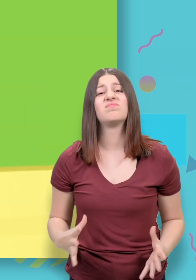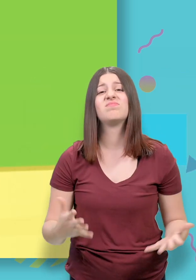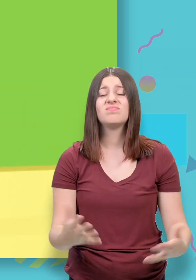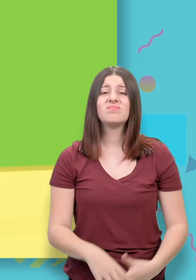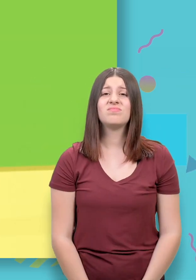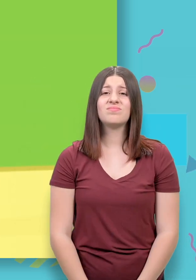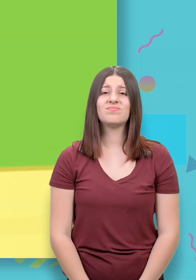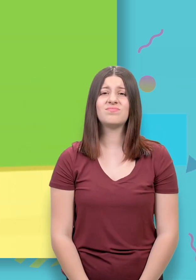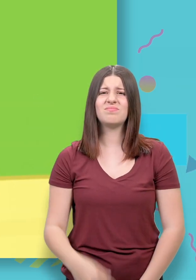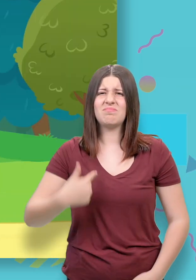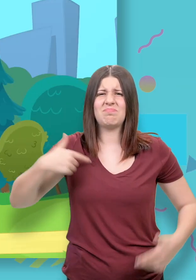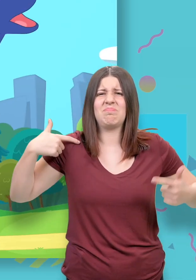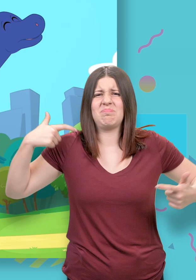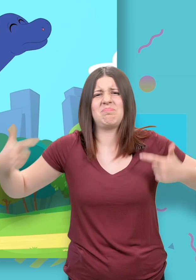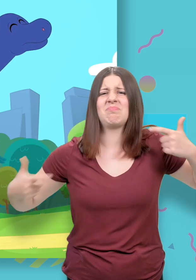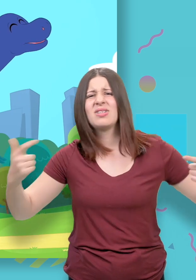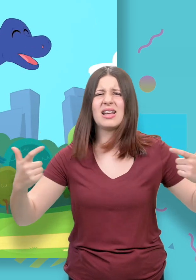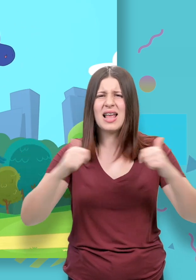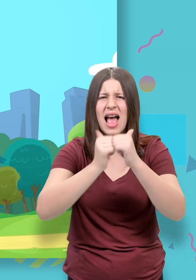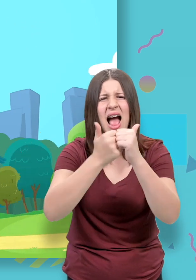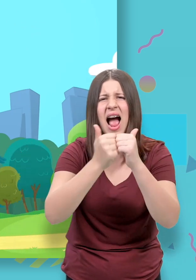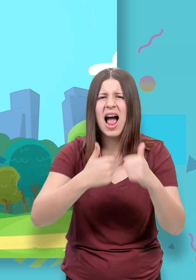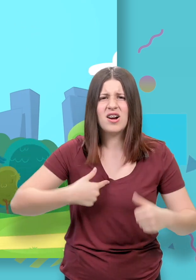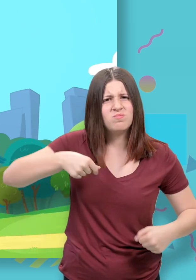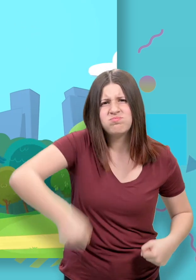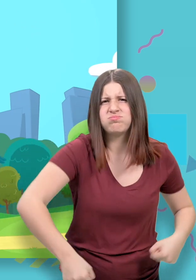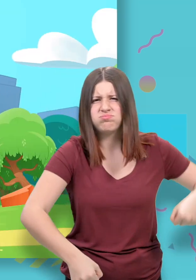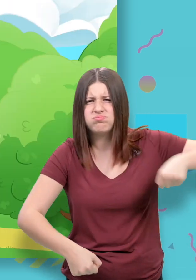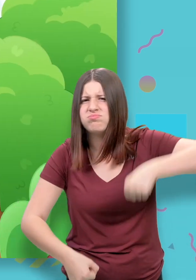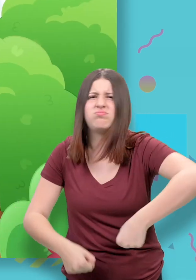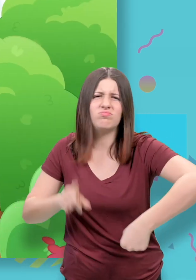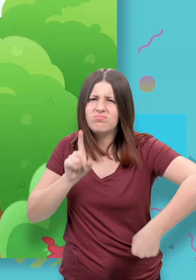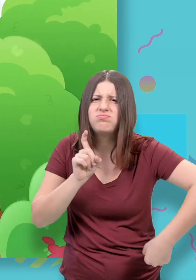But I'm so big! I can't get past those trees.